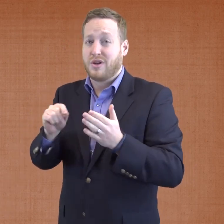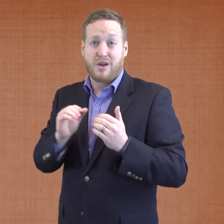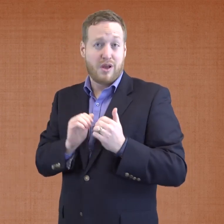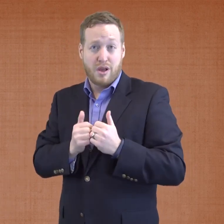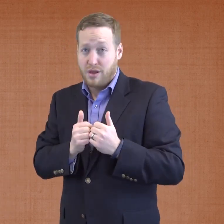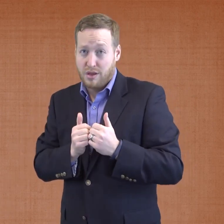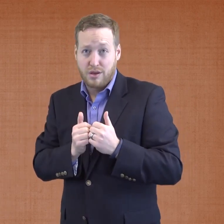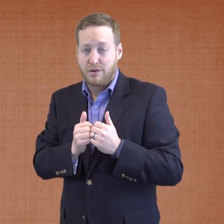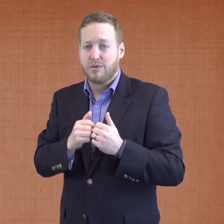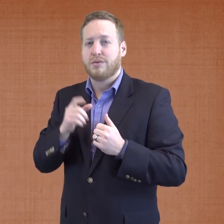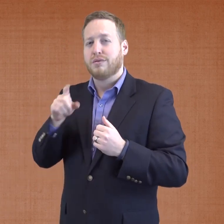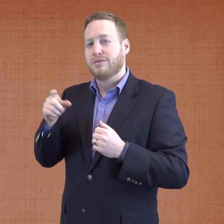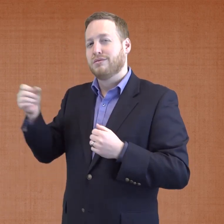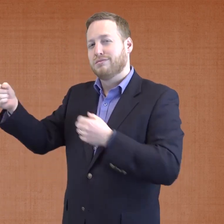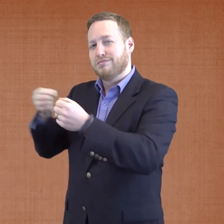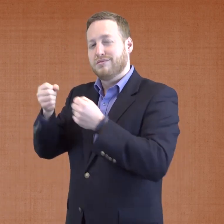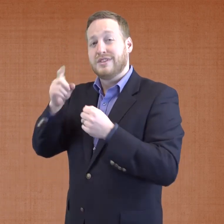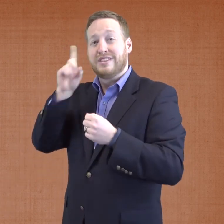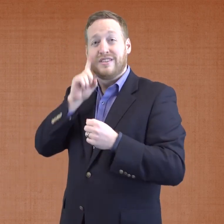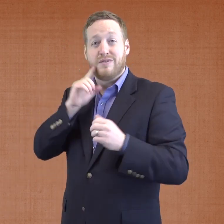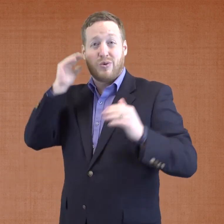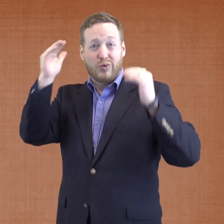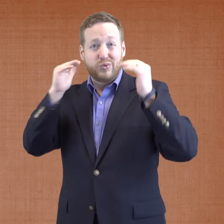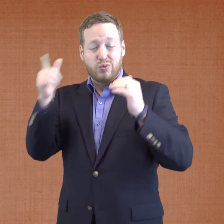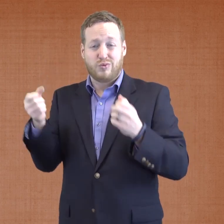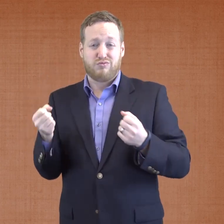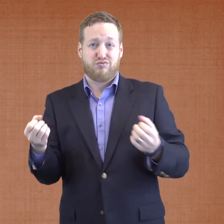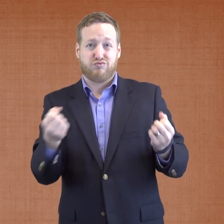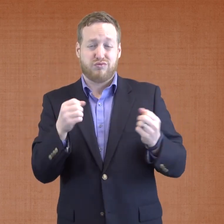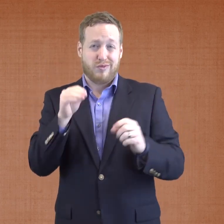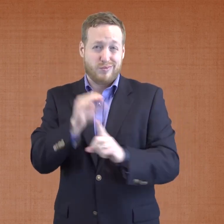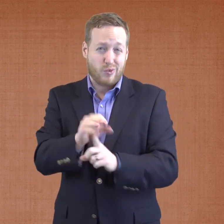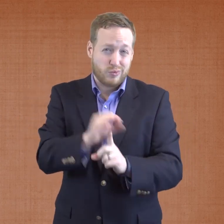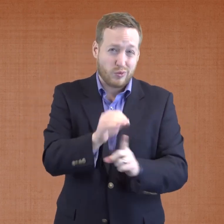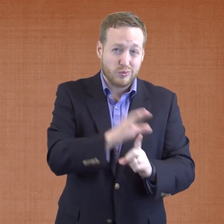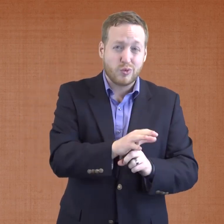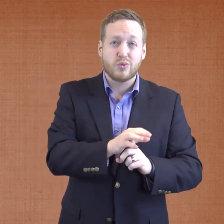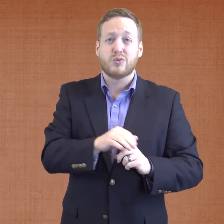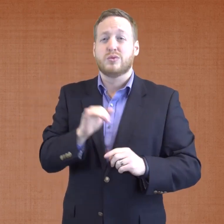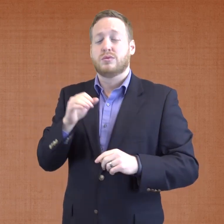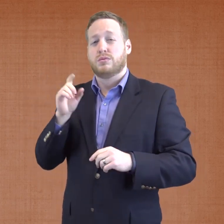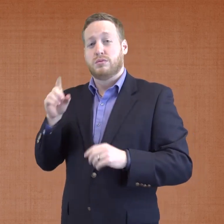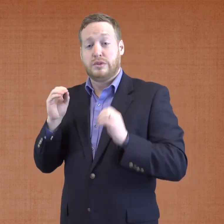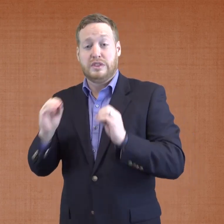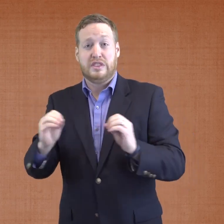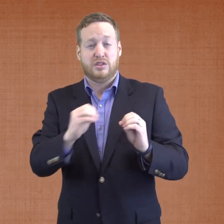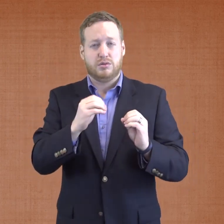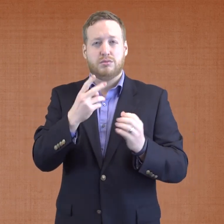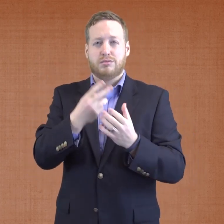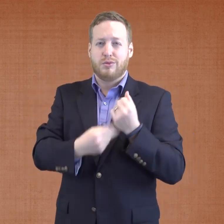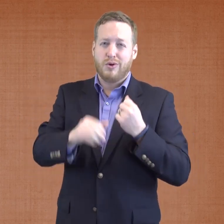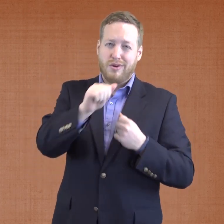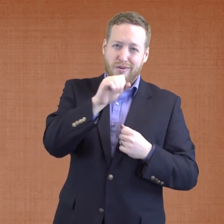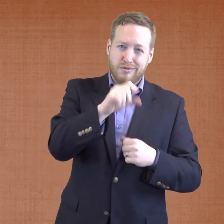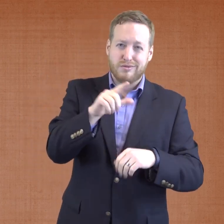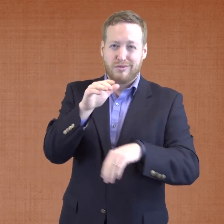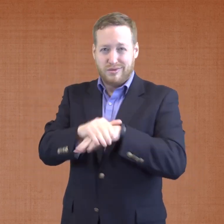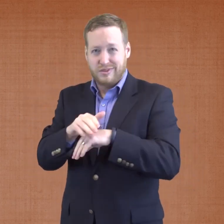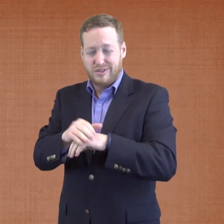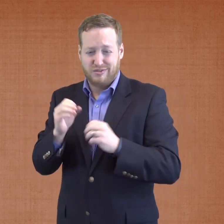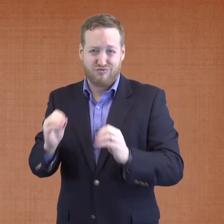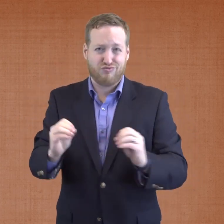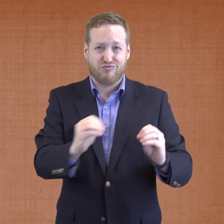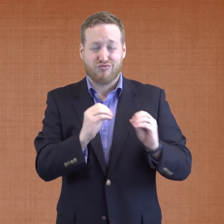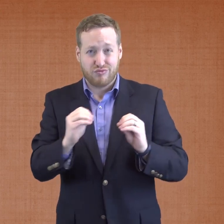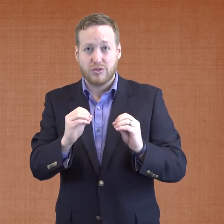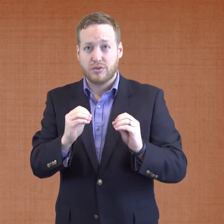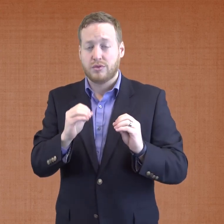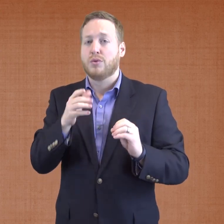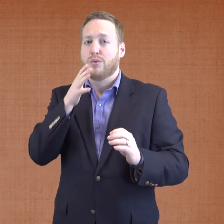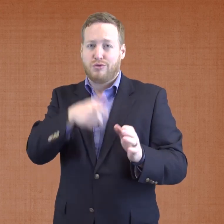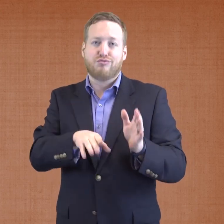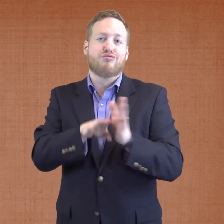if they are exposed to Deaf adult signers and taught using ASL and English bilingual approaches.